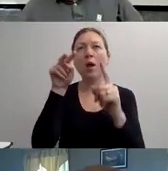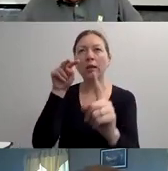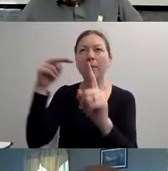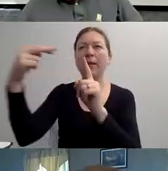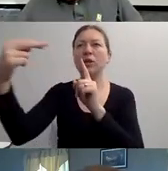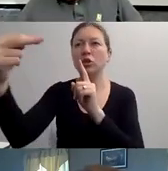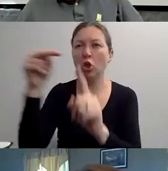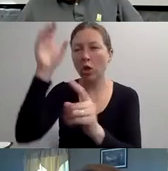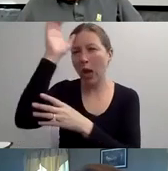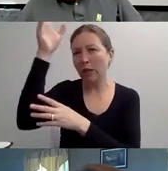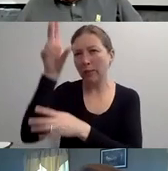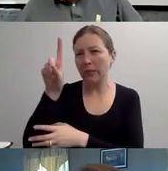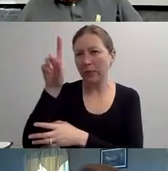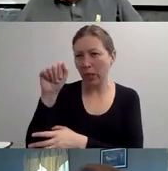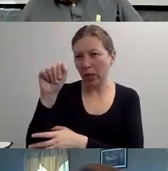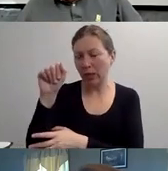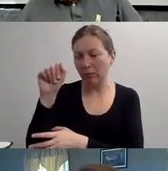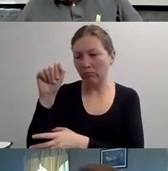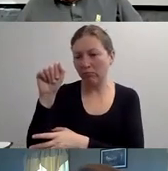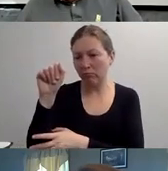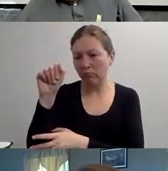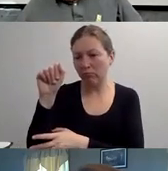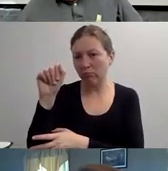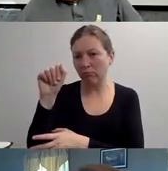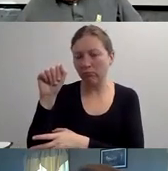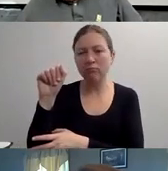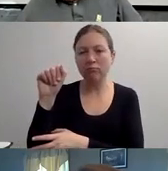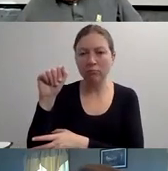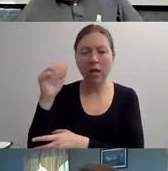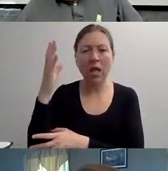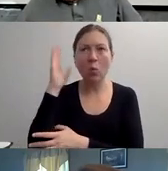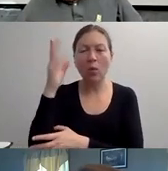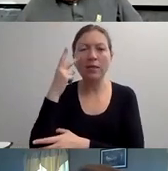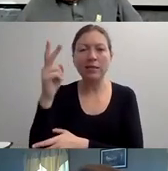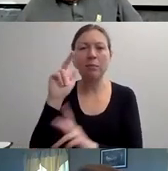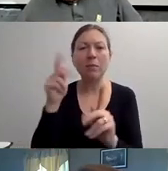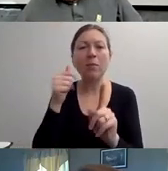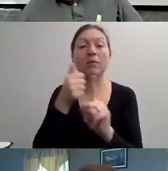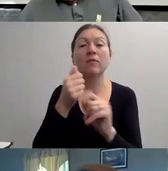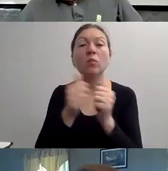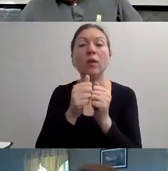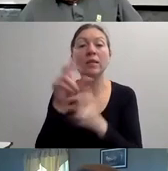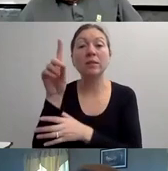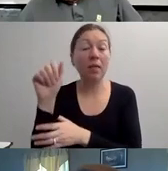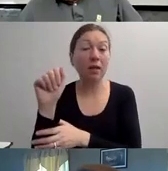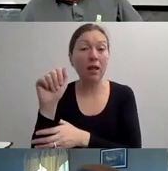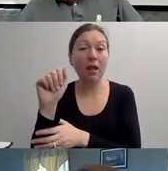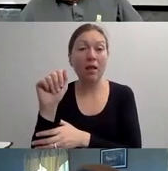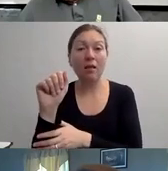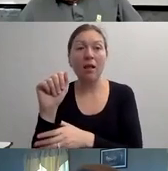THERE'S GREAT PENSION CALLED INSPIRATION FOREIGN BY A LADY NAMED STELLA YOUNG.